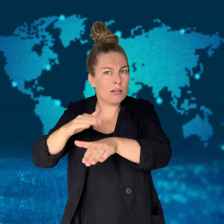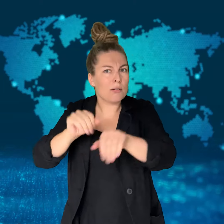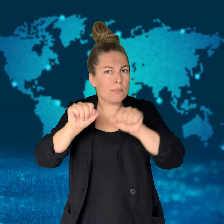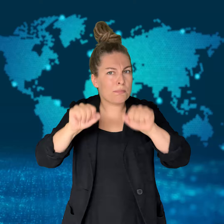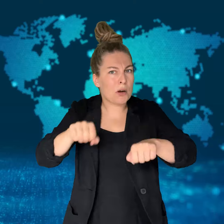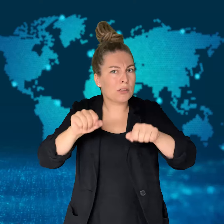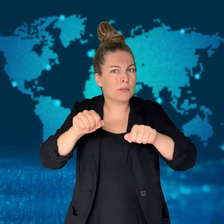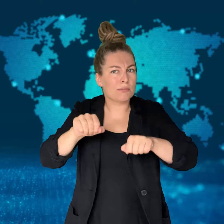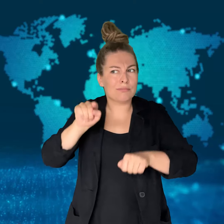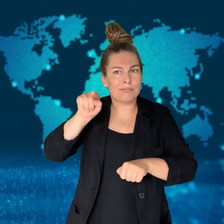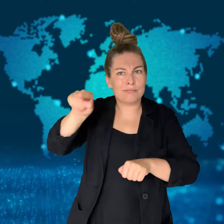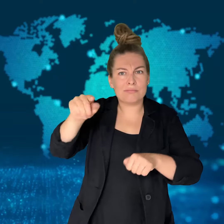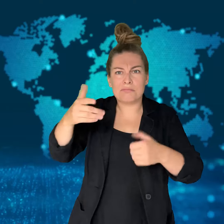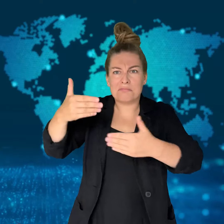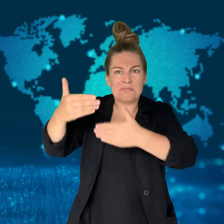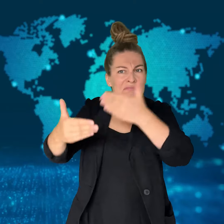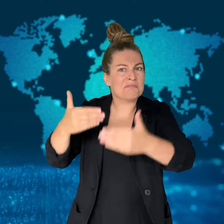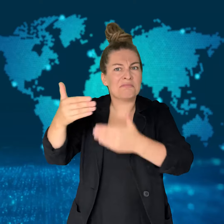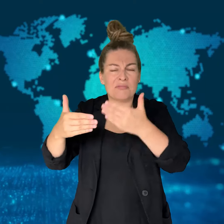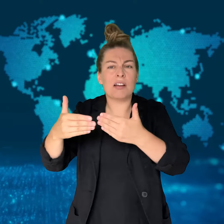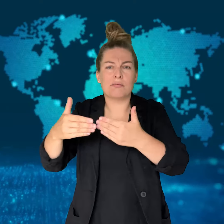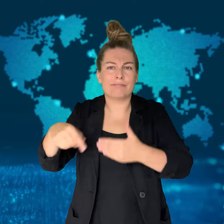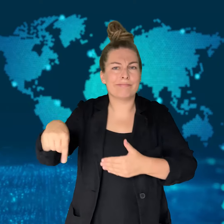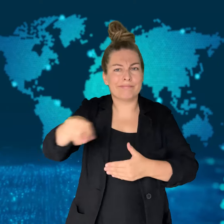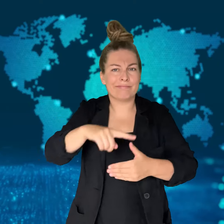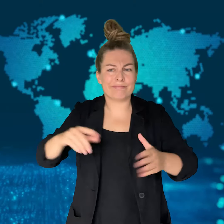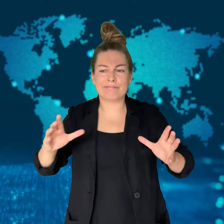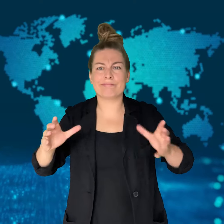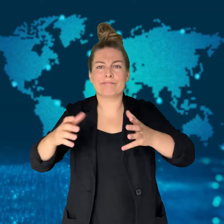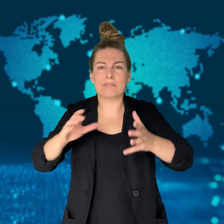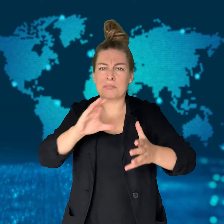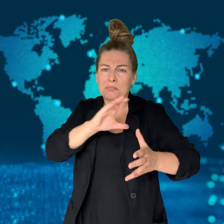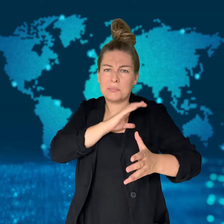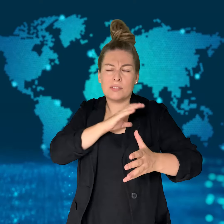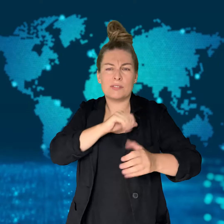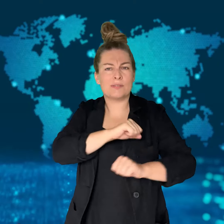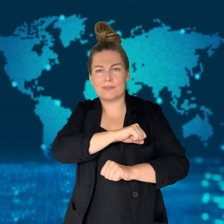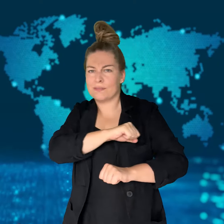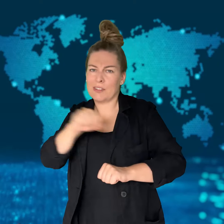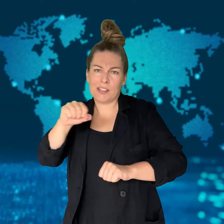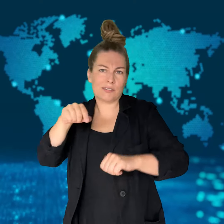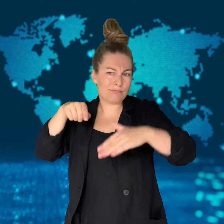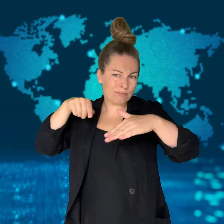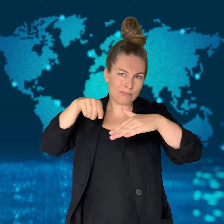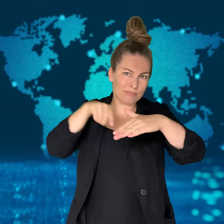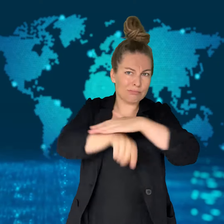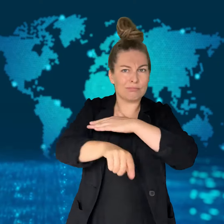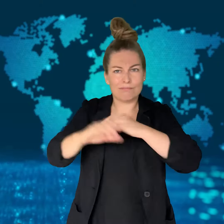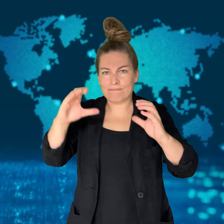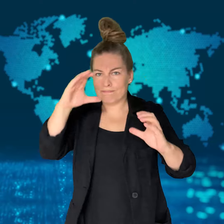about suspicious activities taking place,